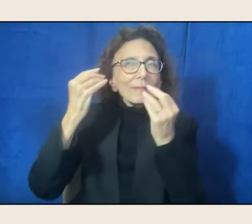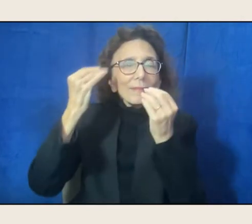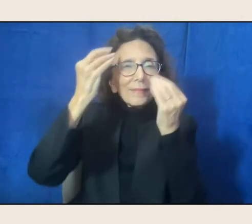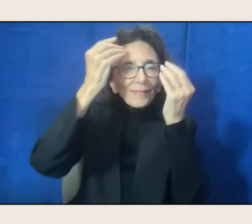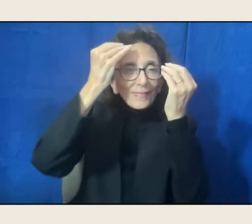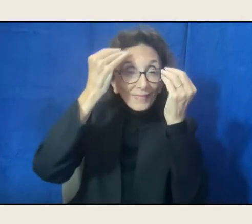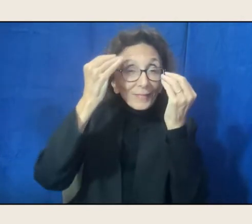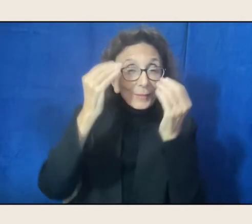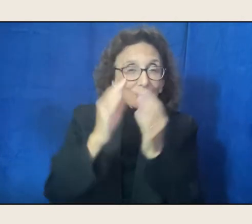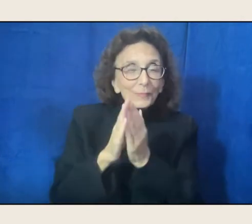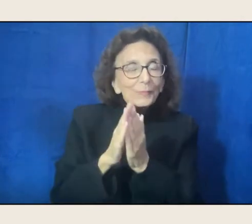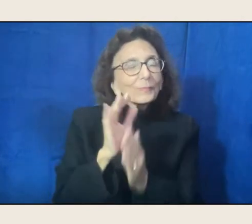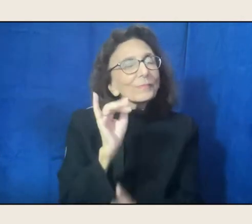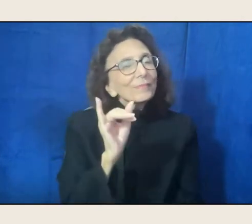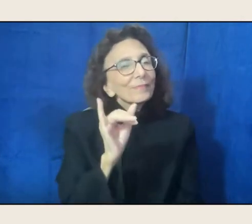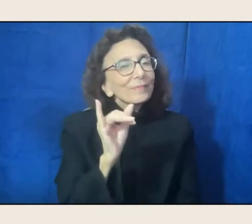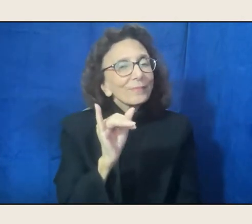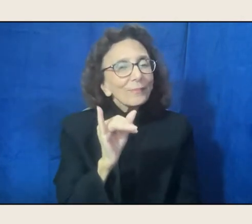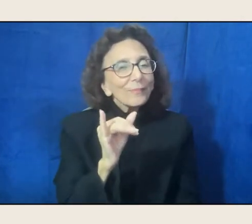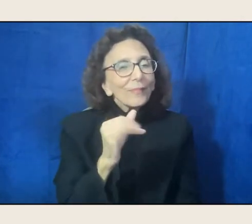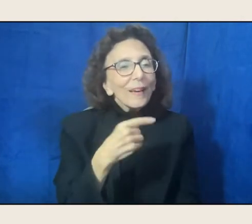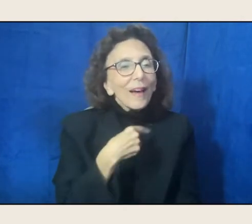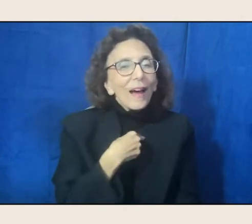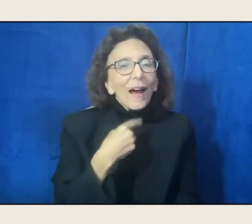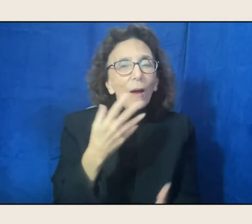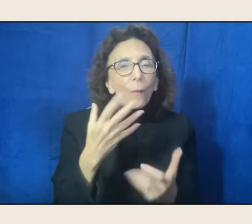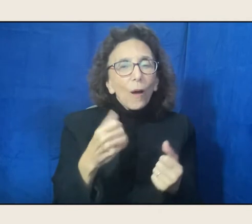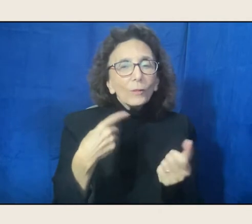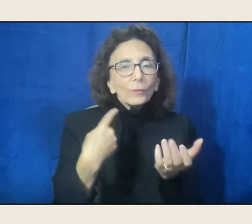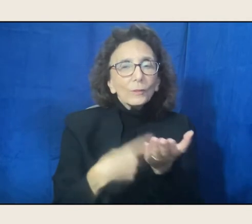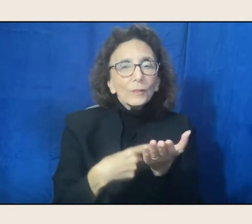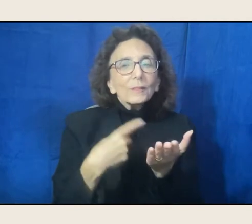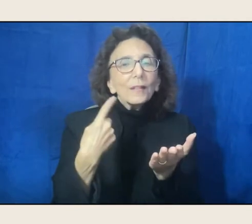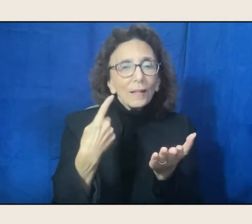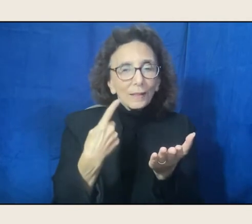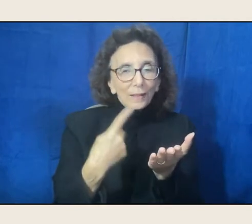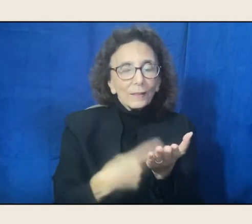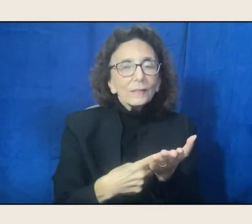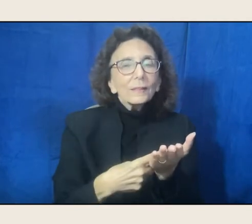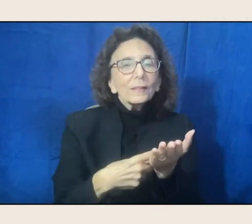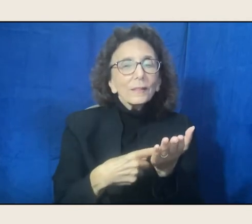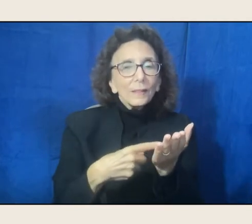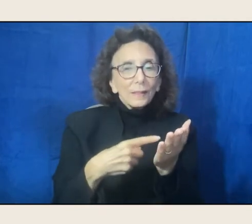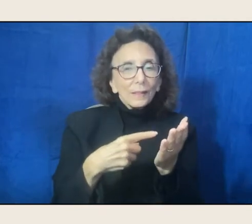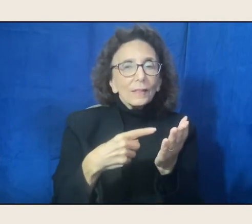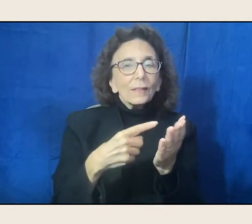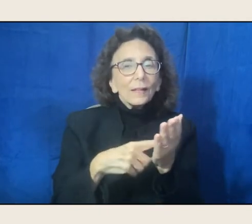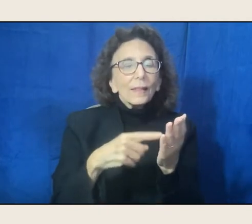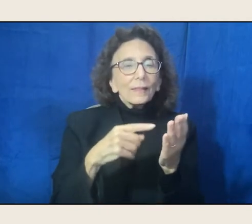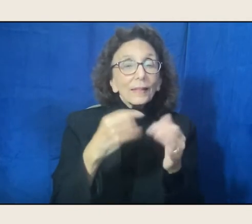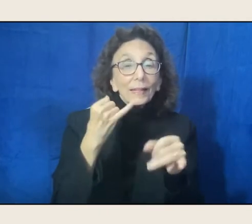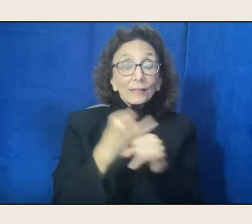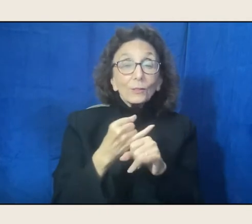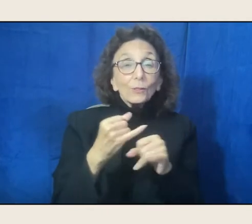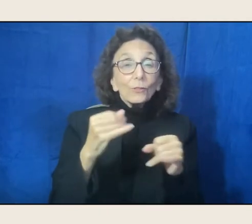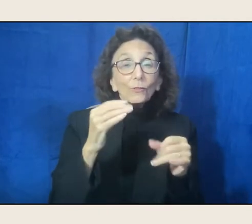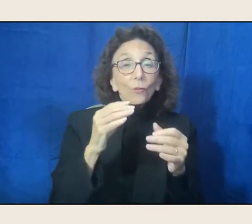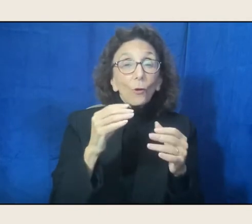And I wanted to talk some more also about the Institute for Indian American Arts, where you went in high school,